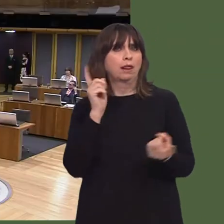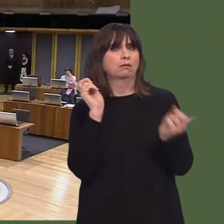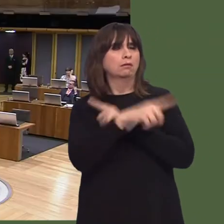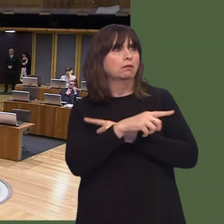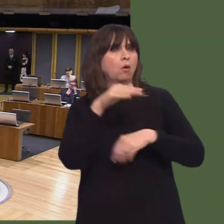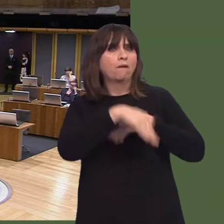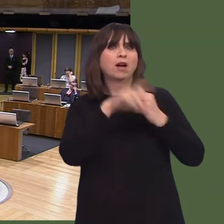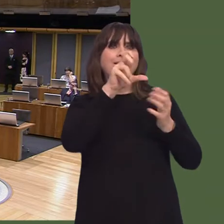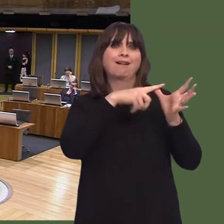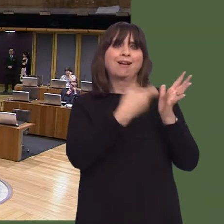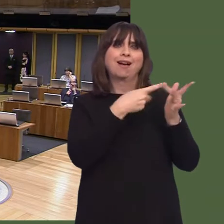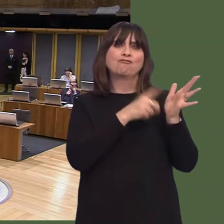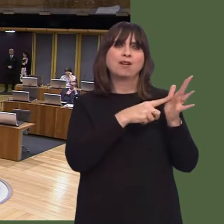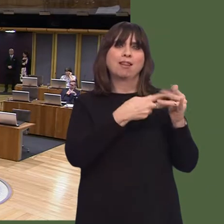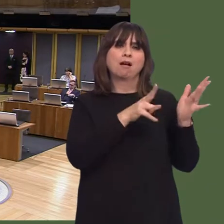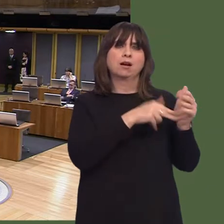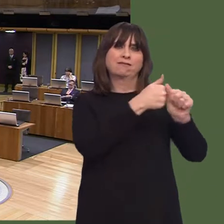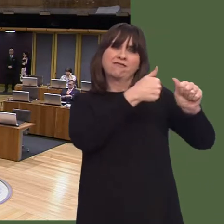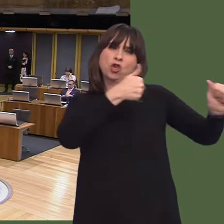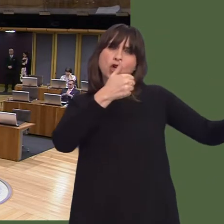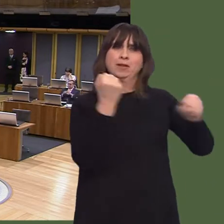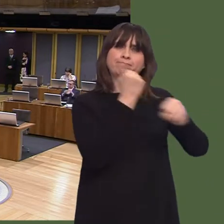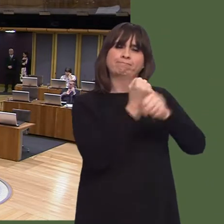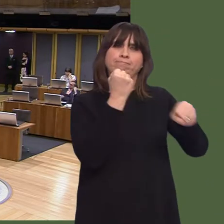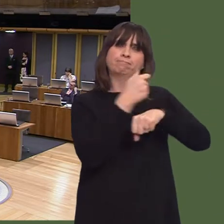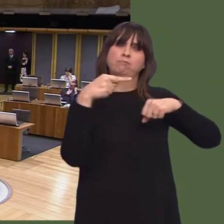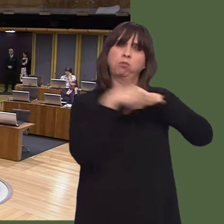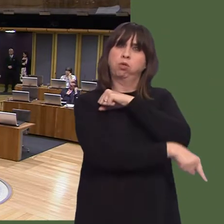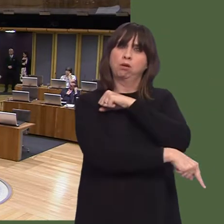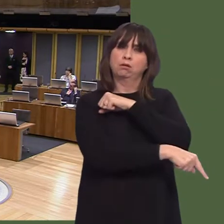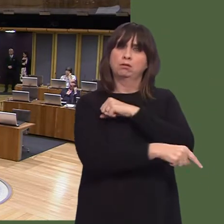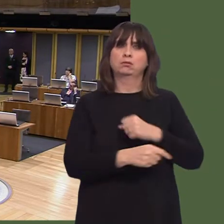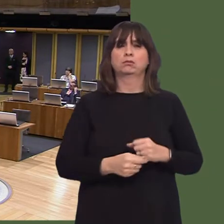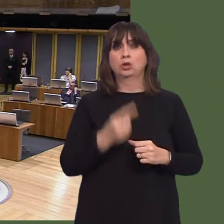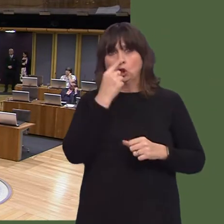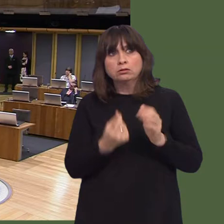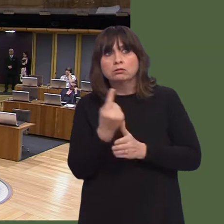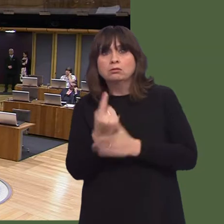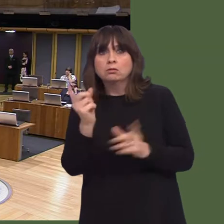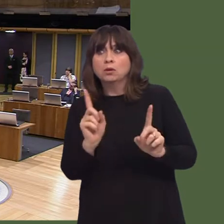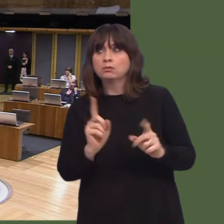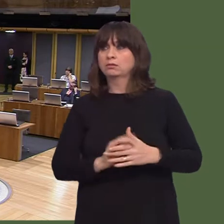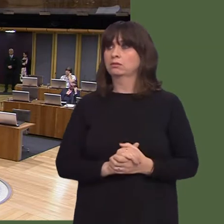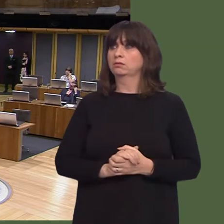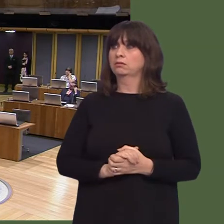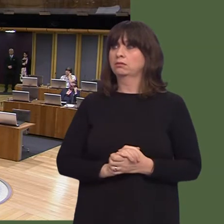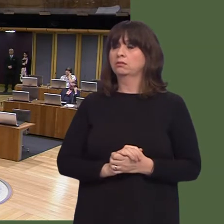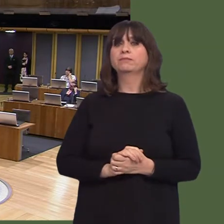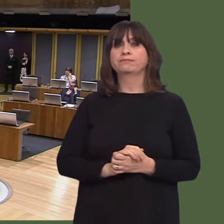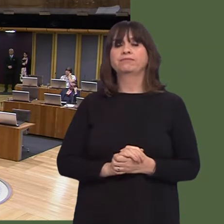to ban wild animals from use in circuses, and I look forward to us bringing that